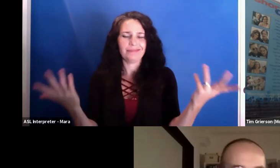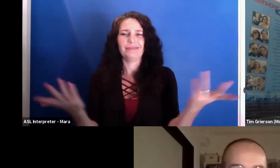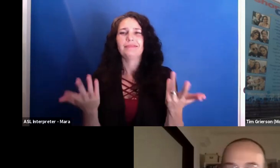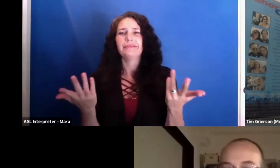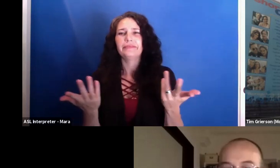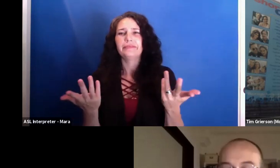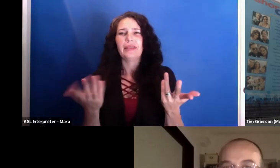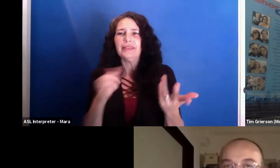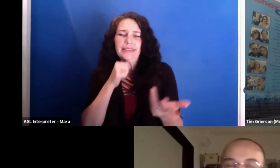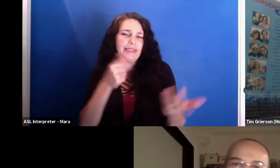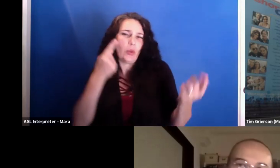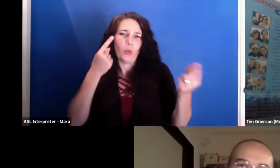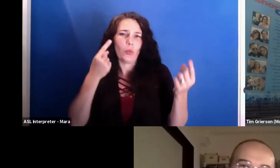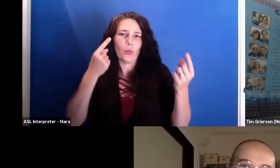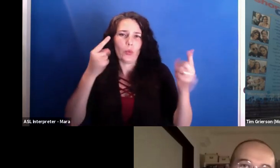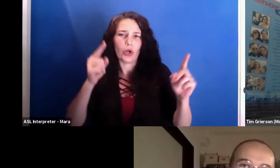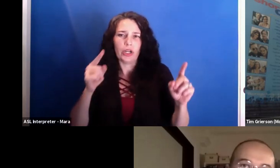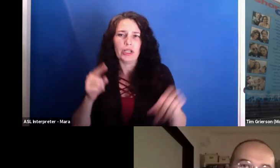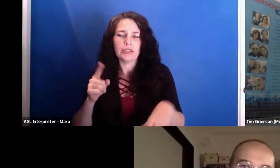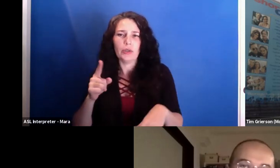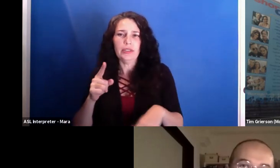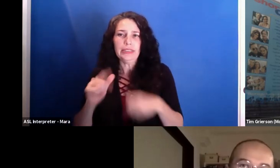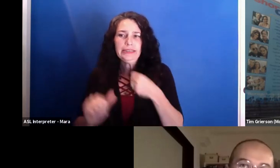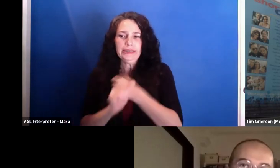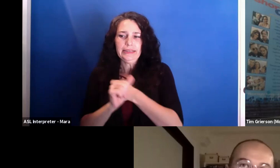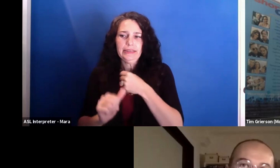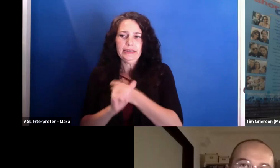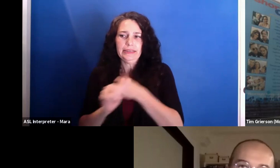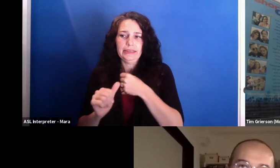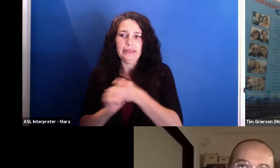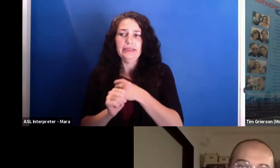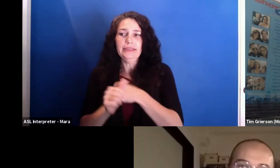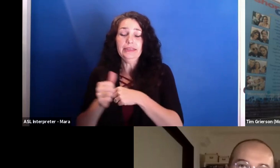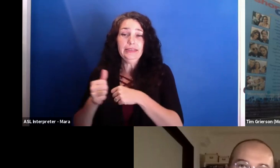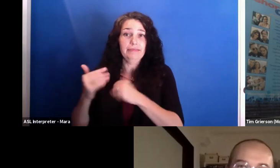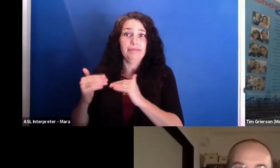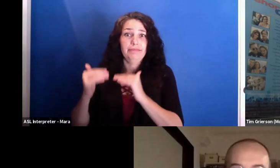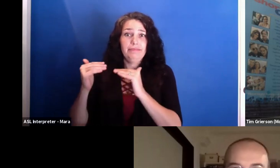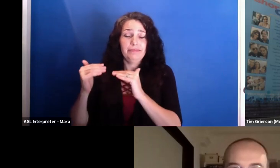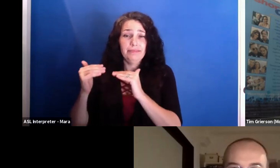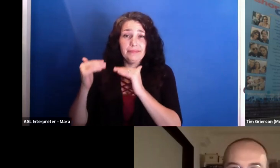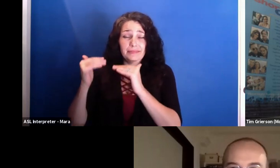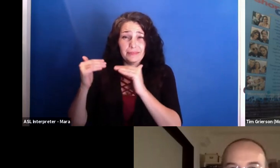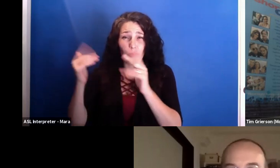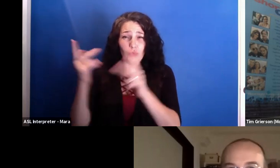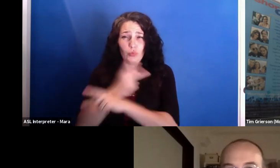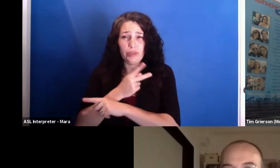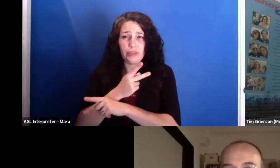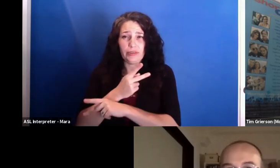It's not going to work. And the danger is so high because these people-- most of them are wicked and come actually